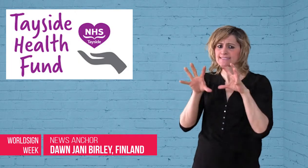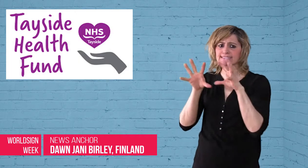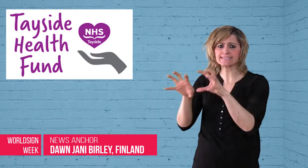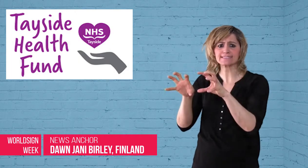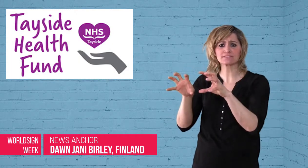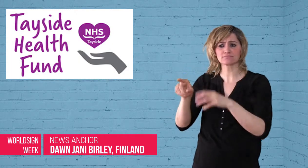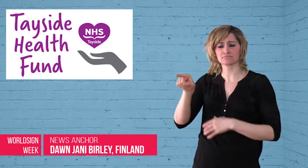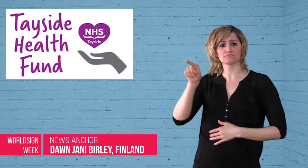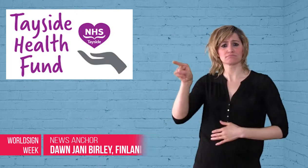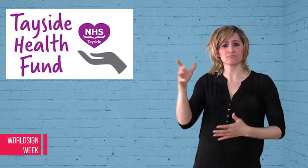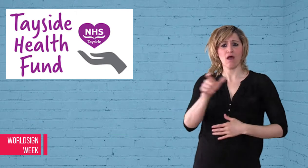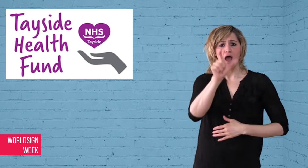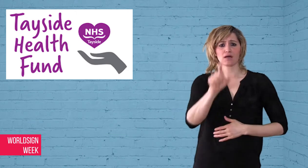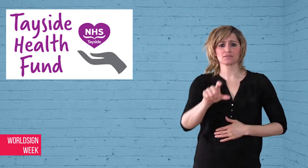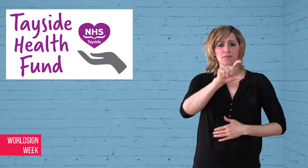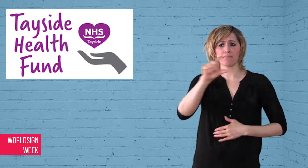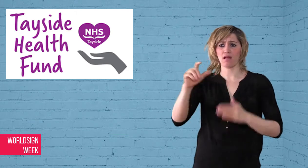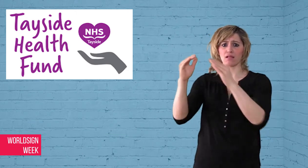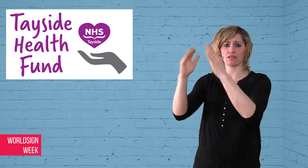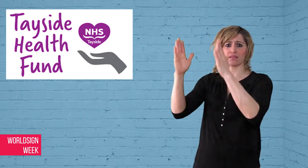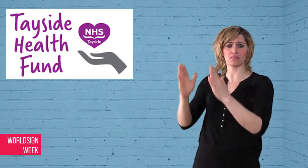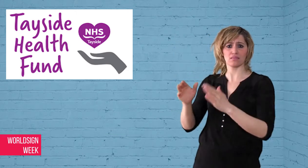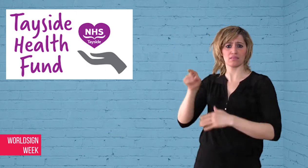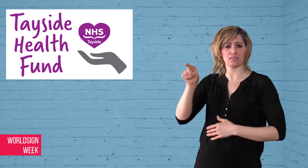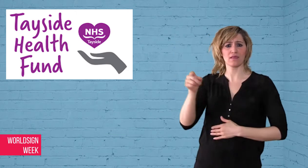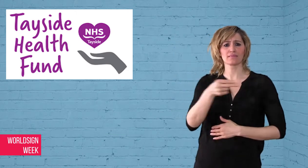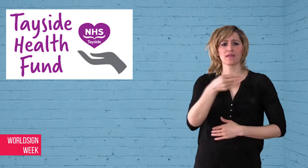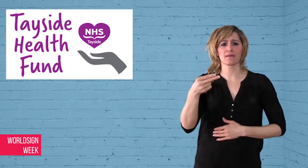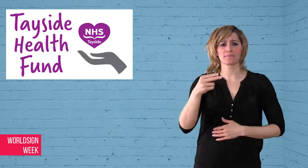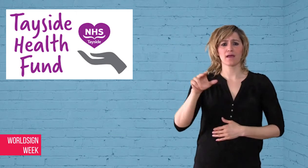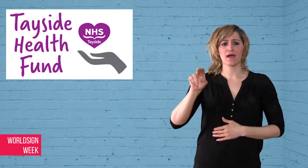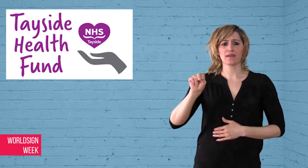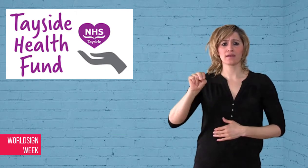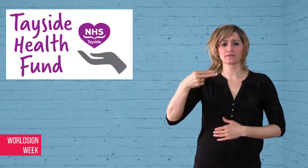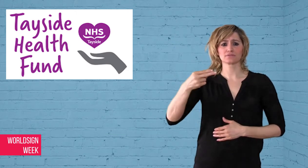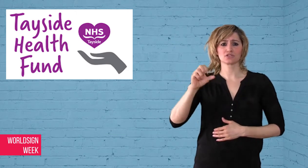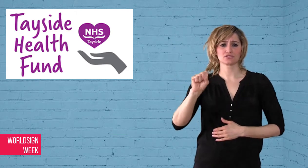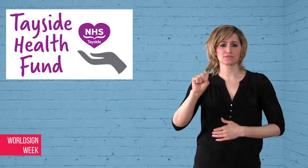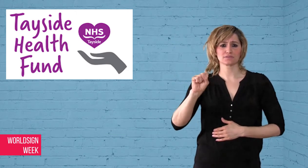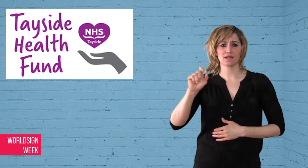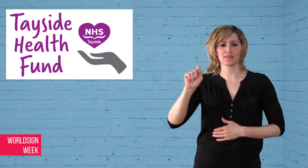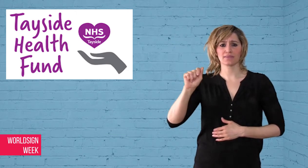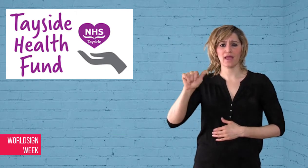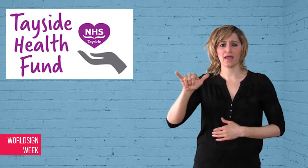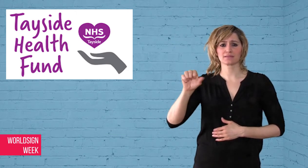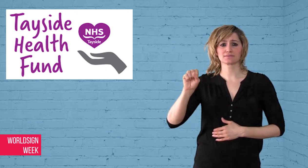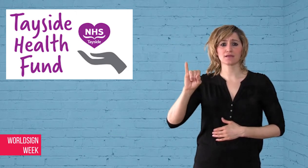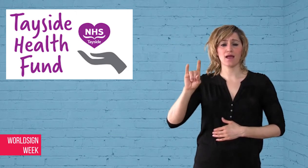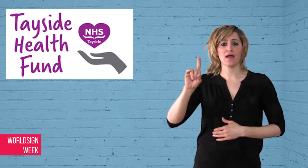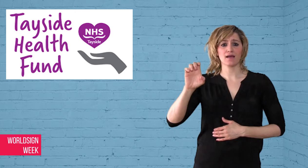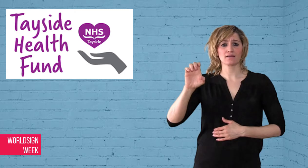interpreters are upset with NHS